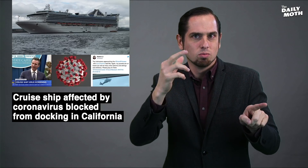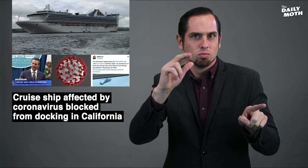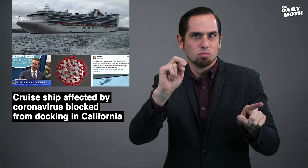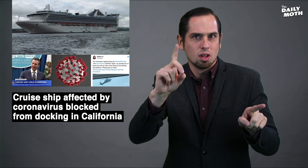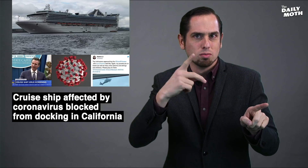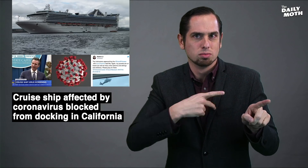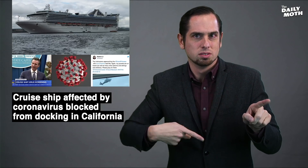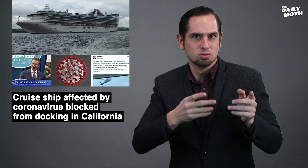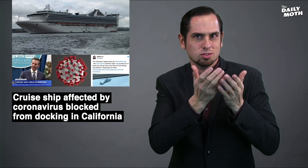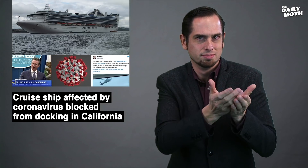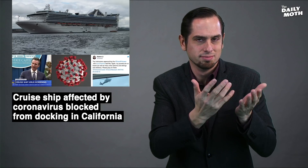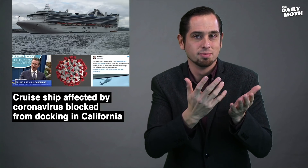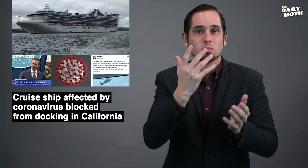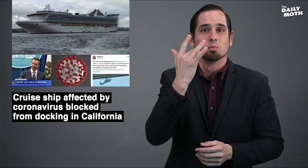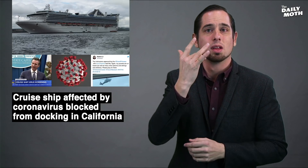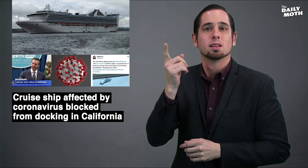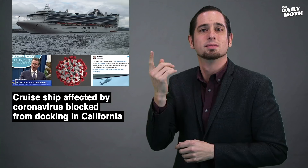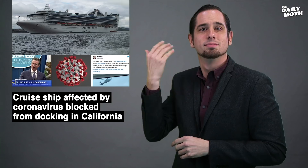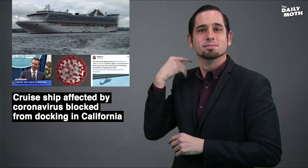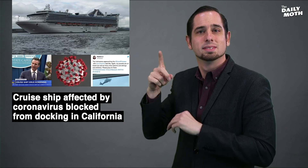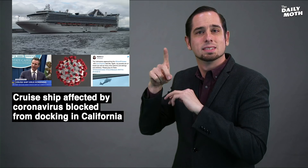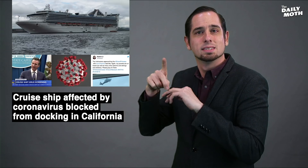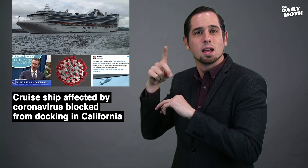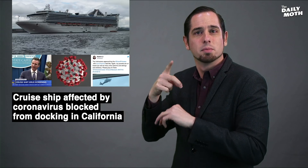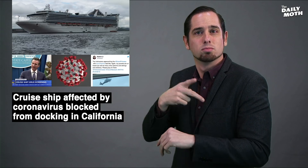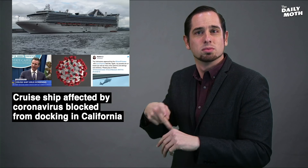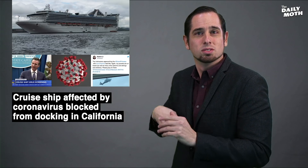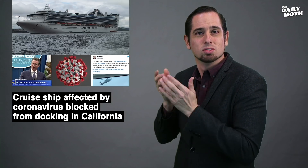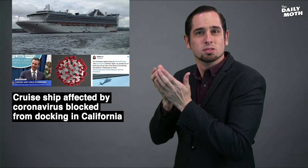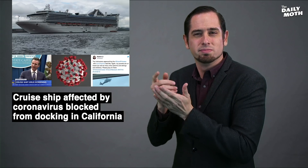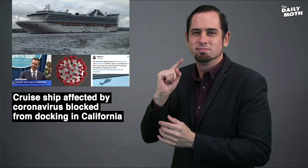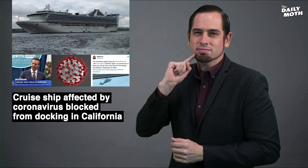the Grand Princess because the Diamond Princess had